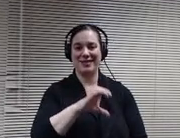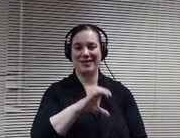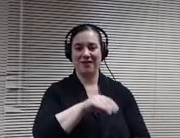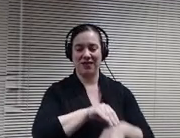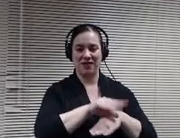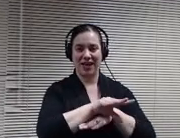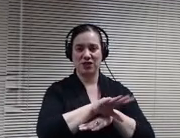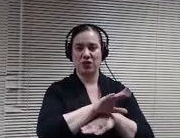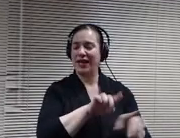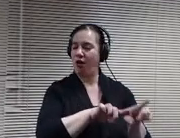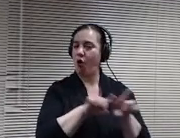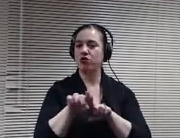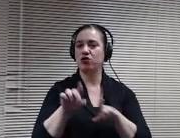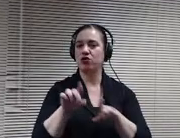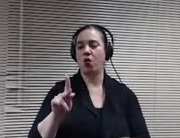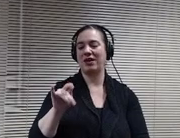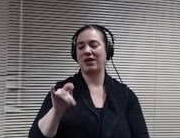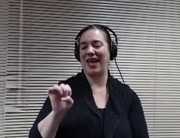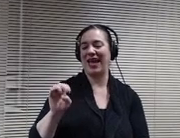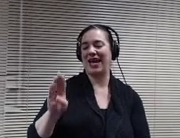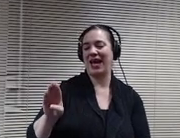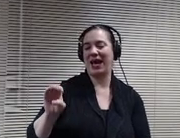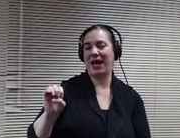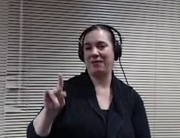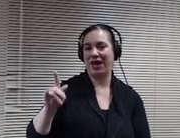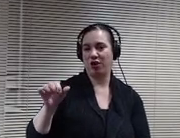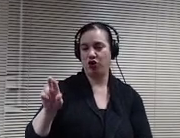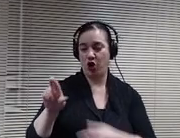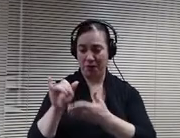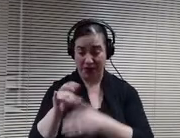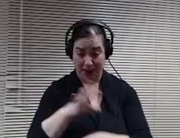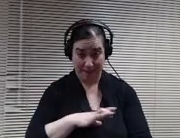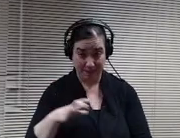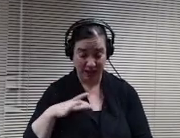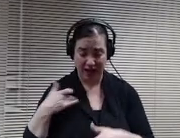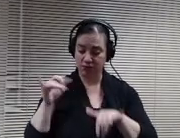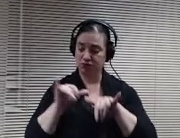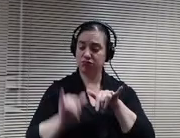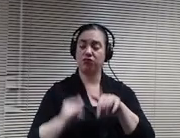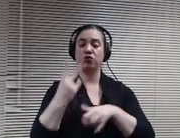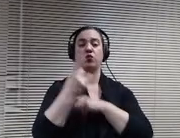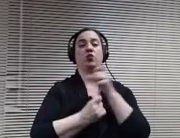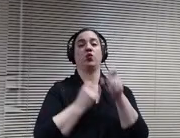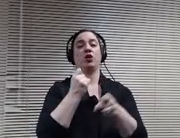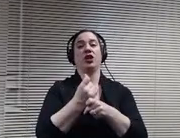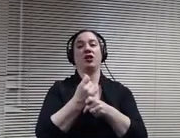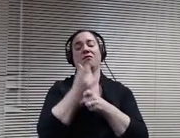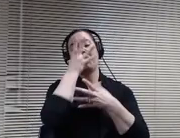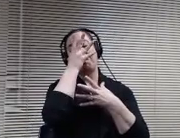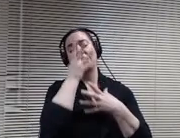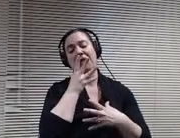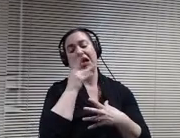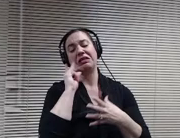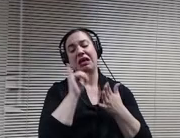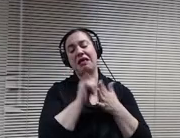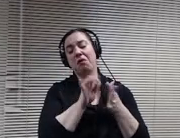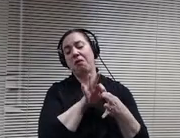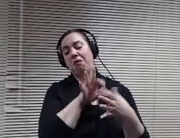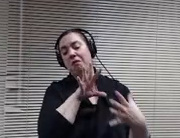That is a committee I've just been on the last two years, so I am sad to see that one go. But I know Katie loves that community.